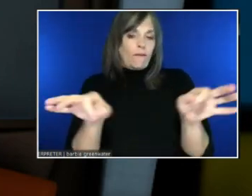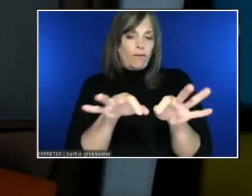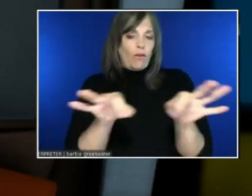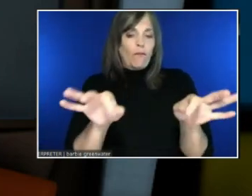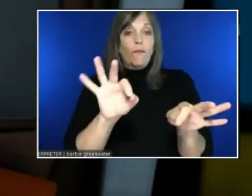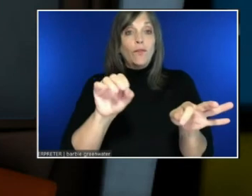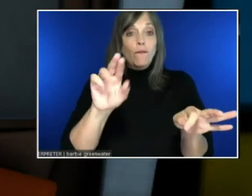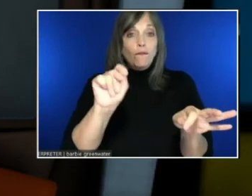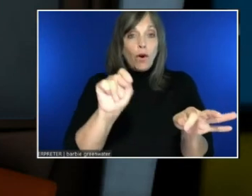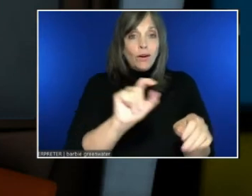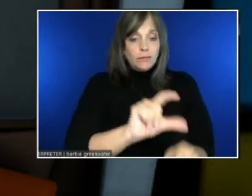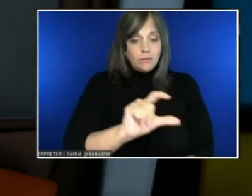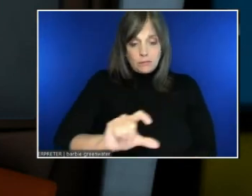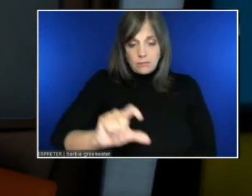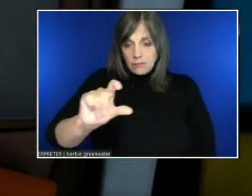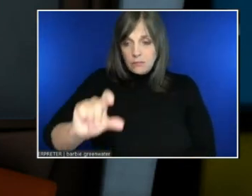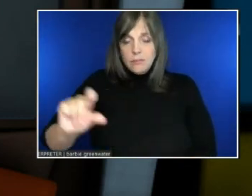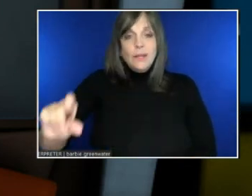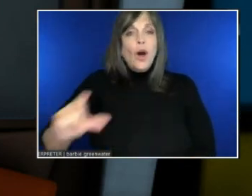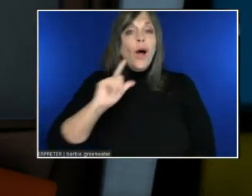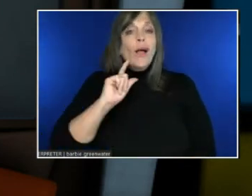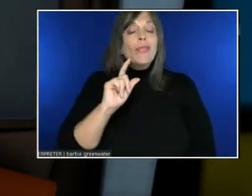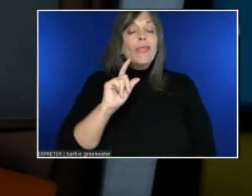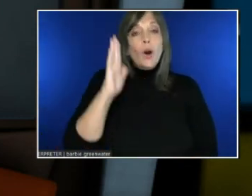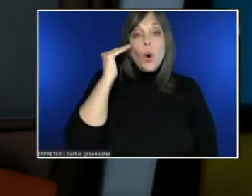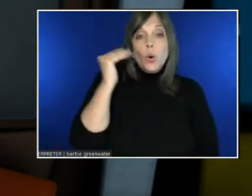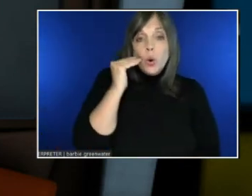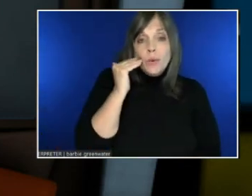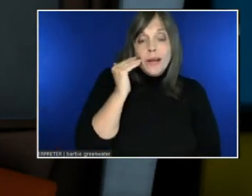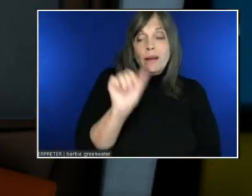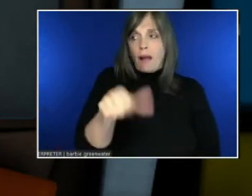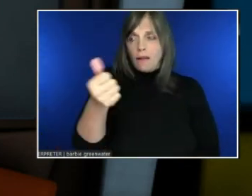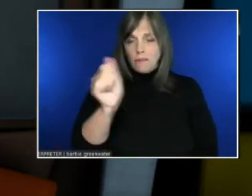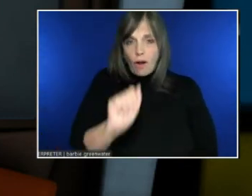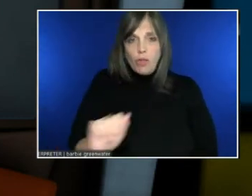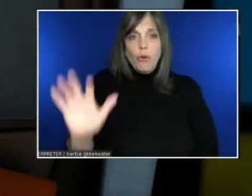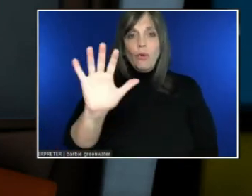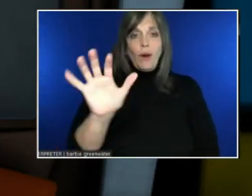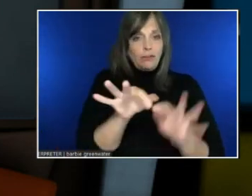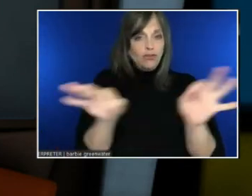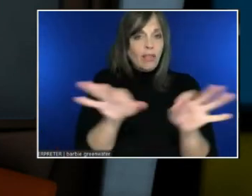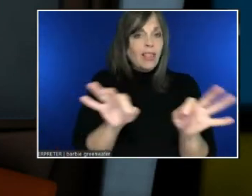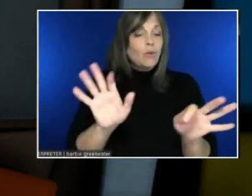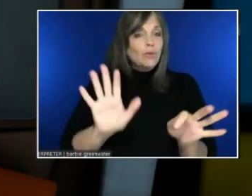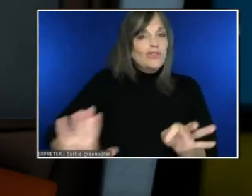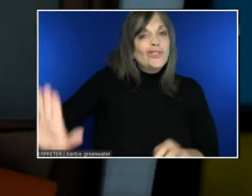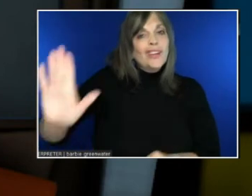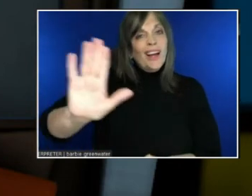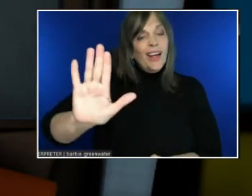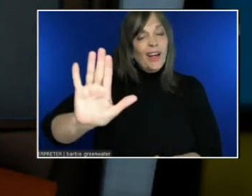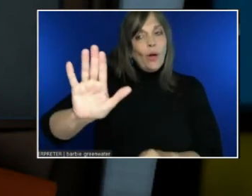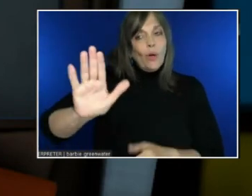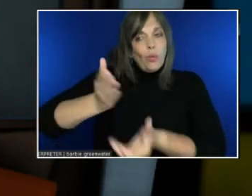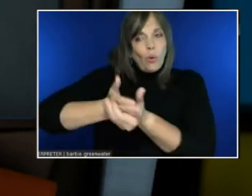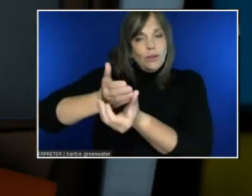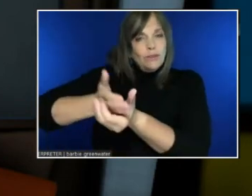and some of the other Asian languages, those files are very, very, very large.